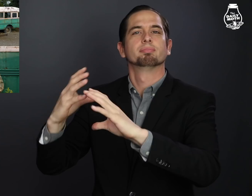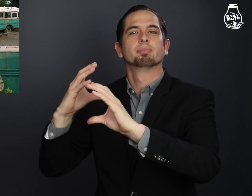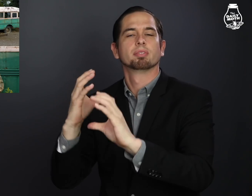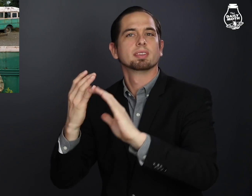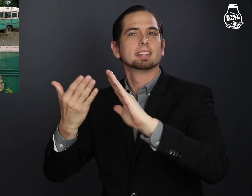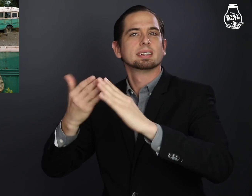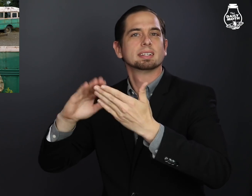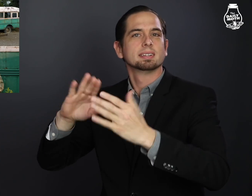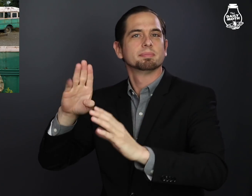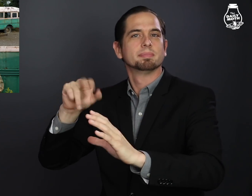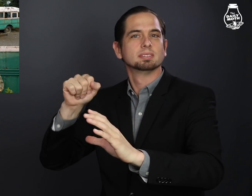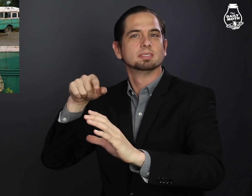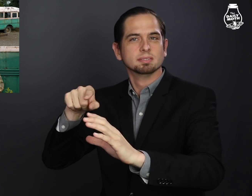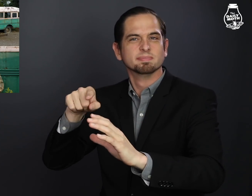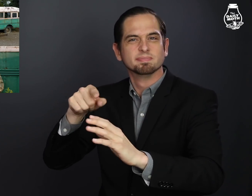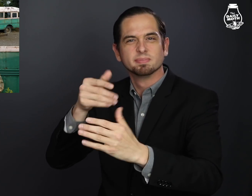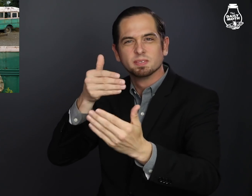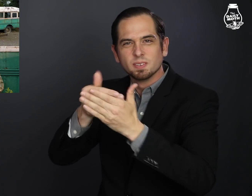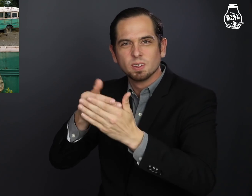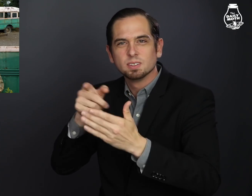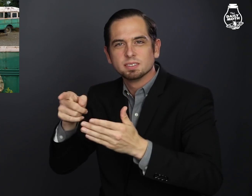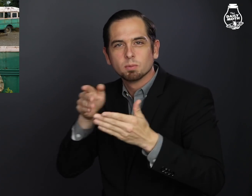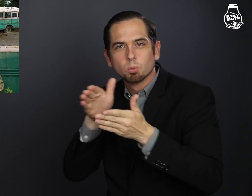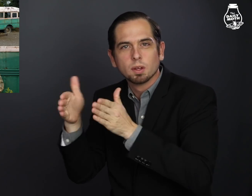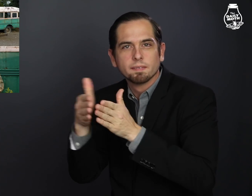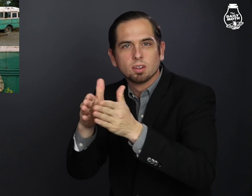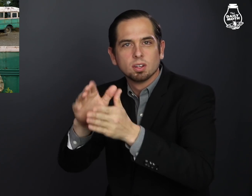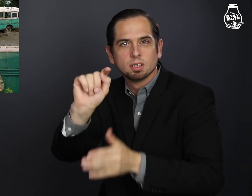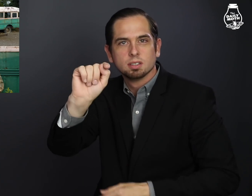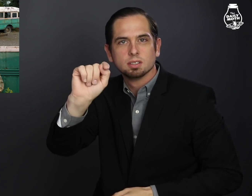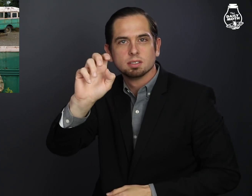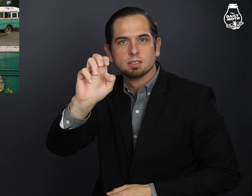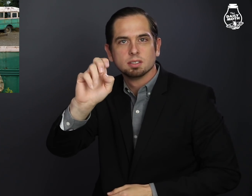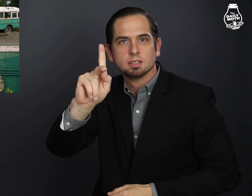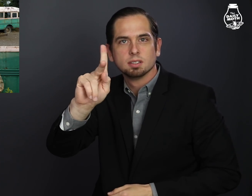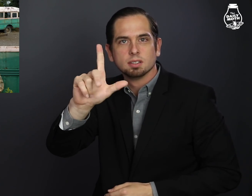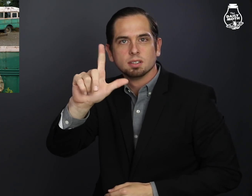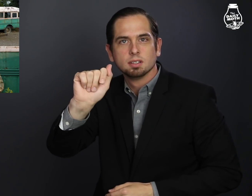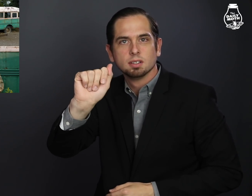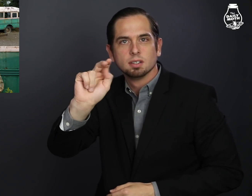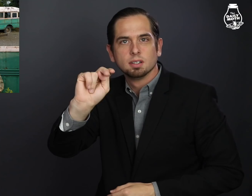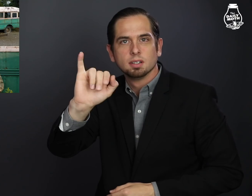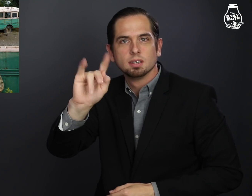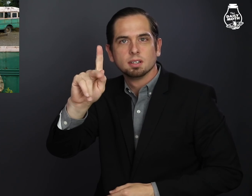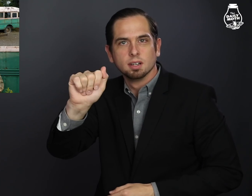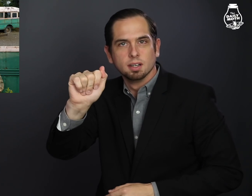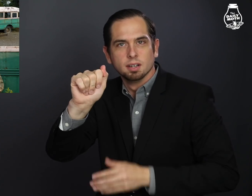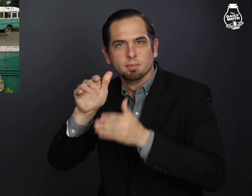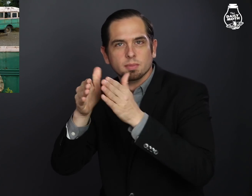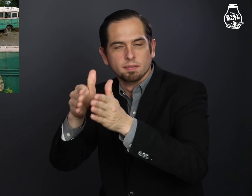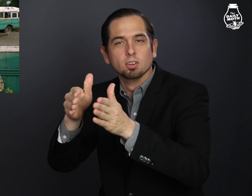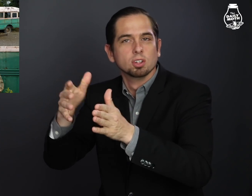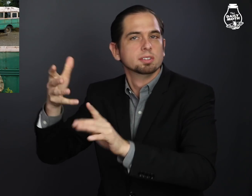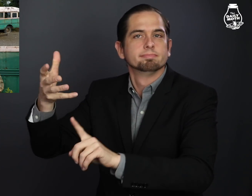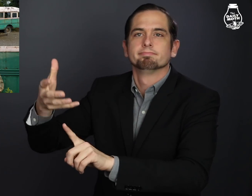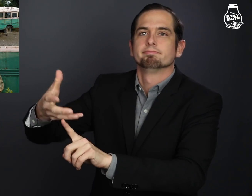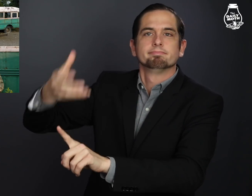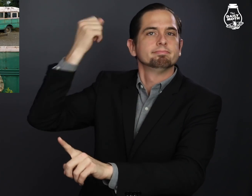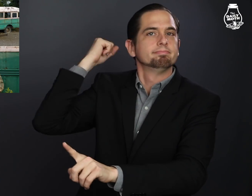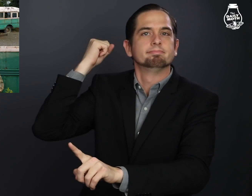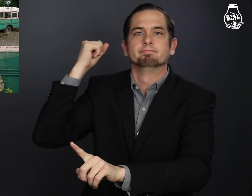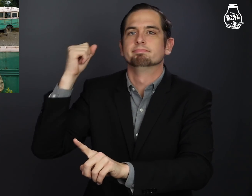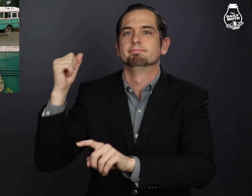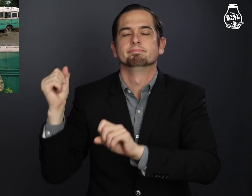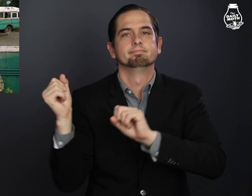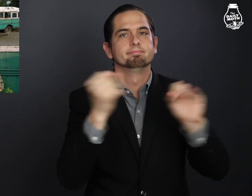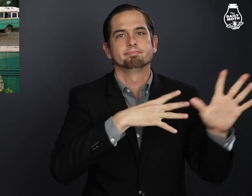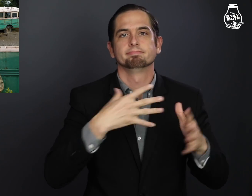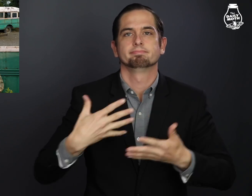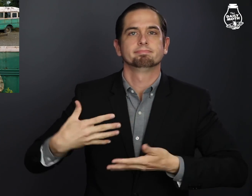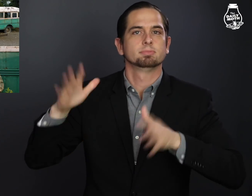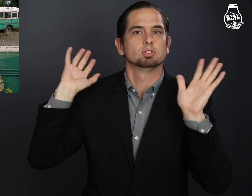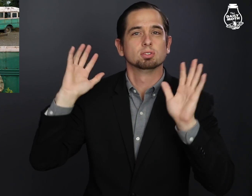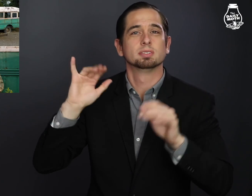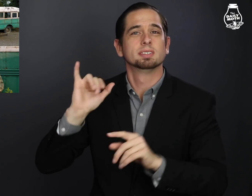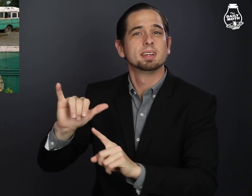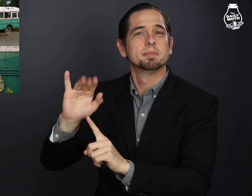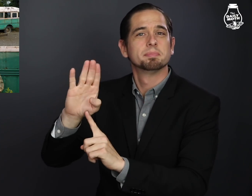city bus near the Teklanika River to remove it for good.